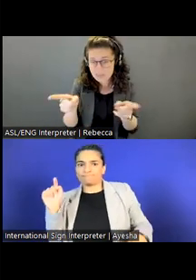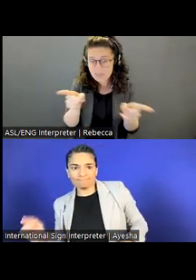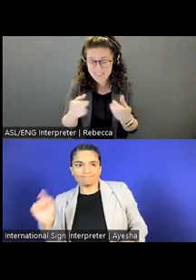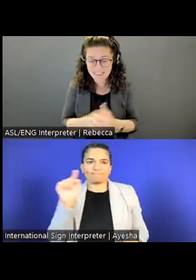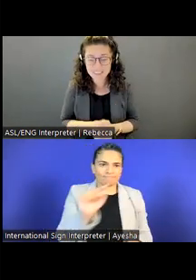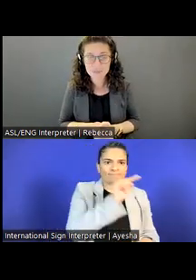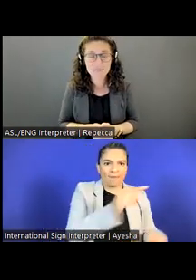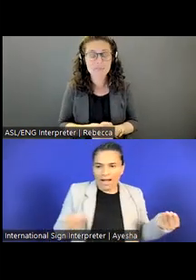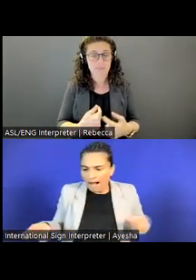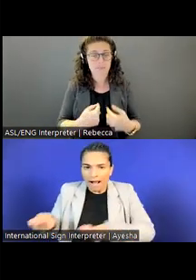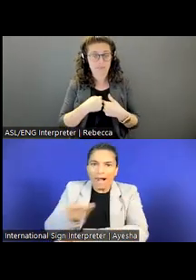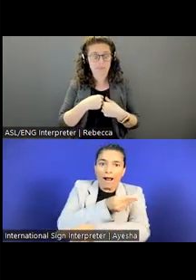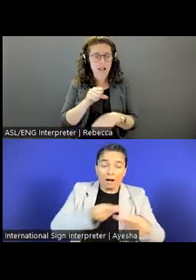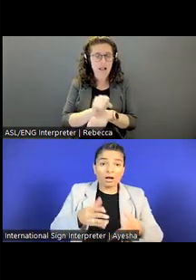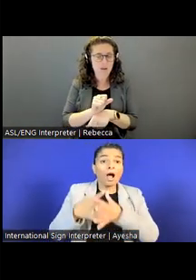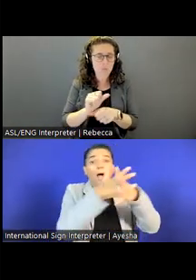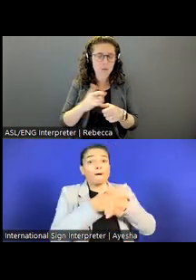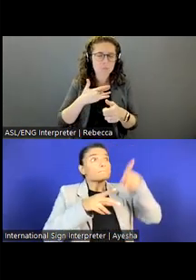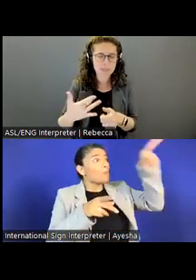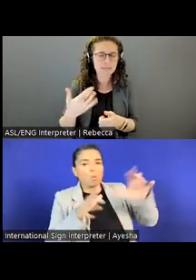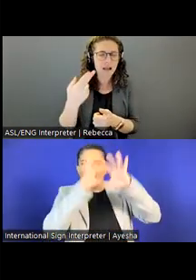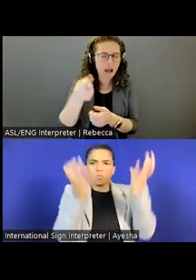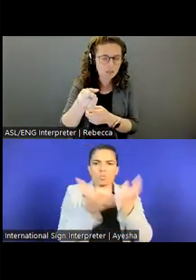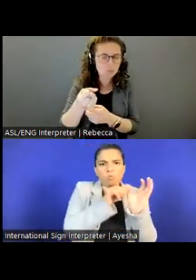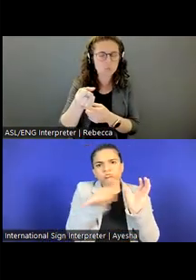I work mostly on secondary school and professional programs.